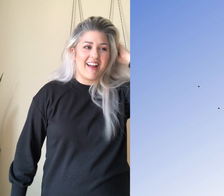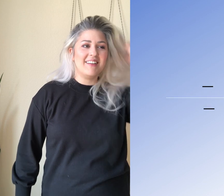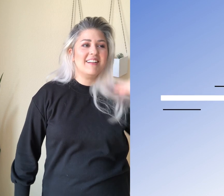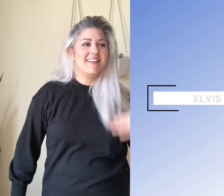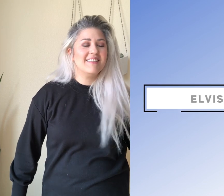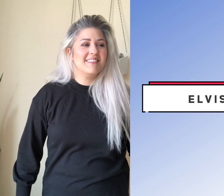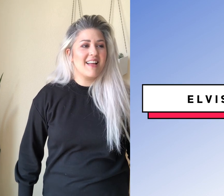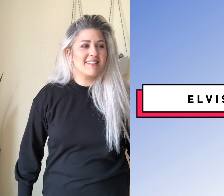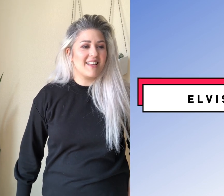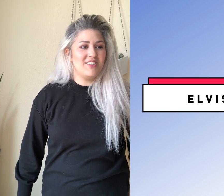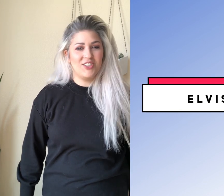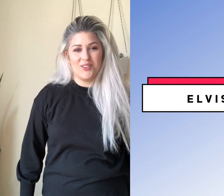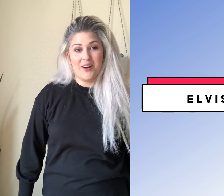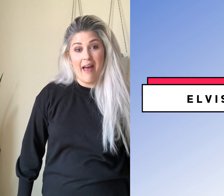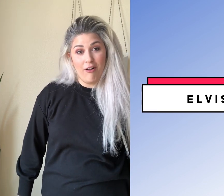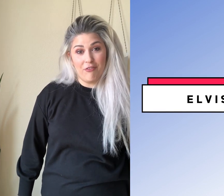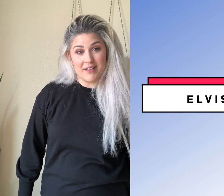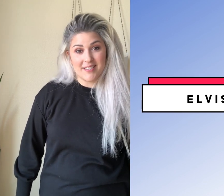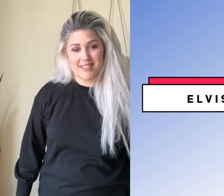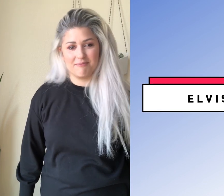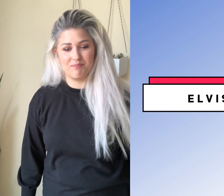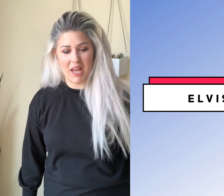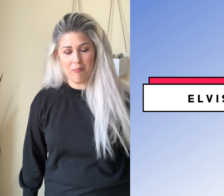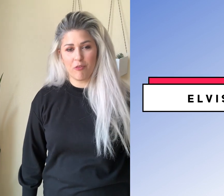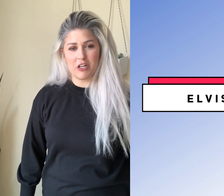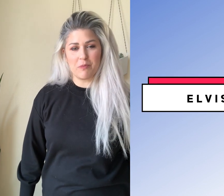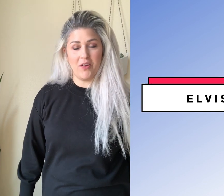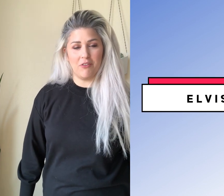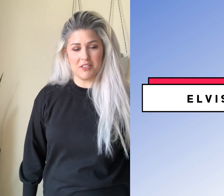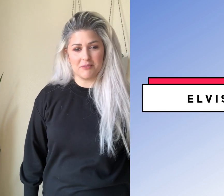All right, let's do Elvis. Okay, we'll finger spell Elvis.